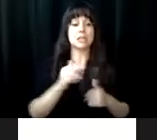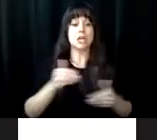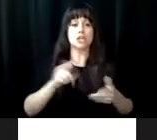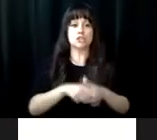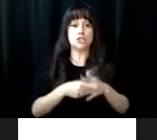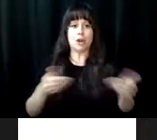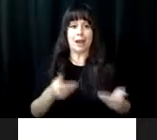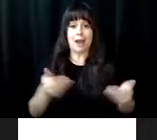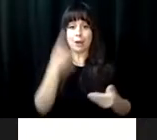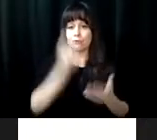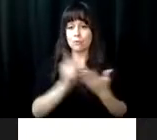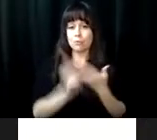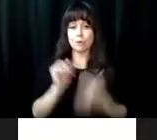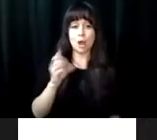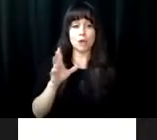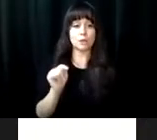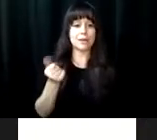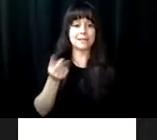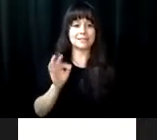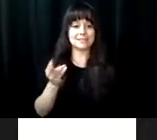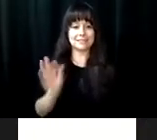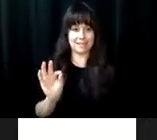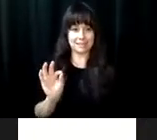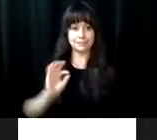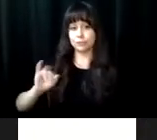initiated using temporary quarters. Staff hiring for this program